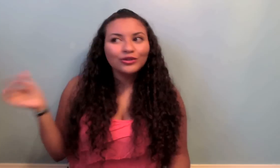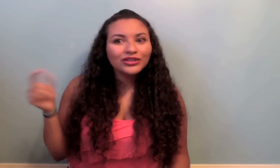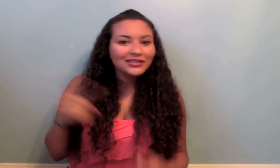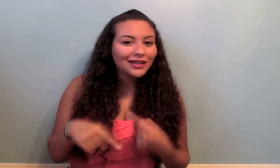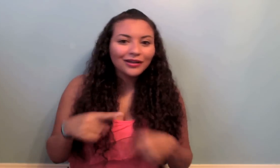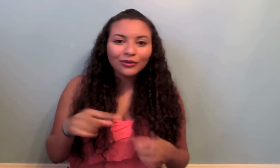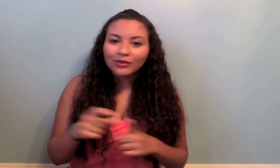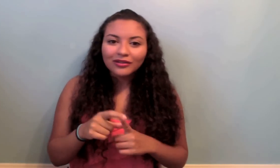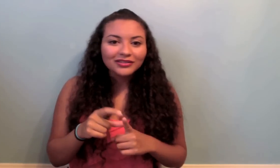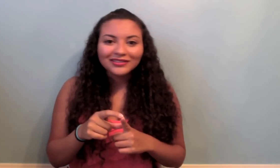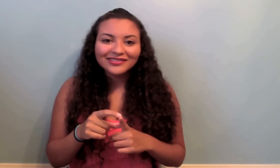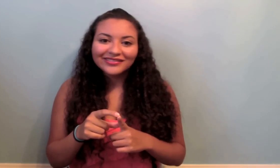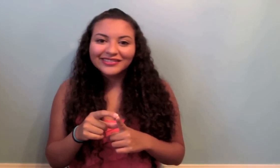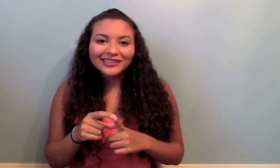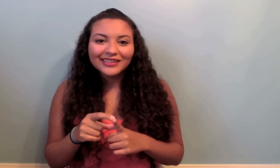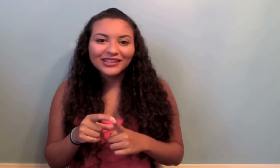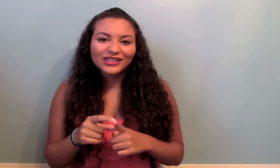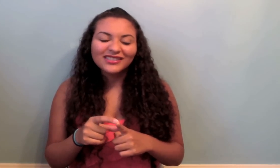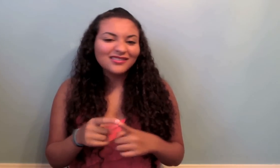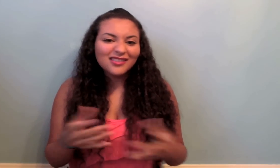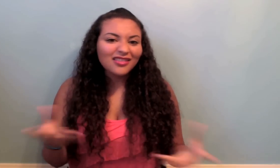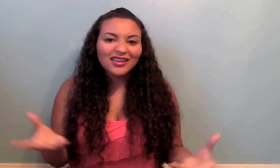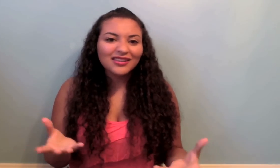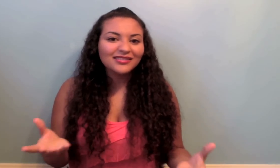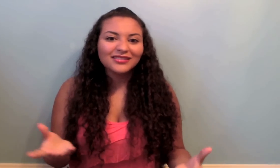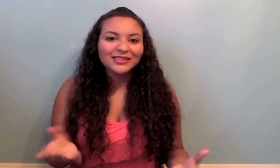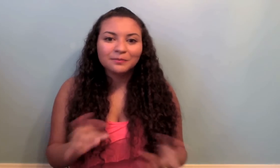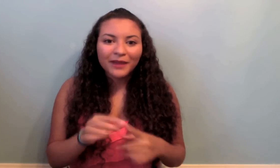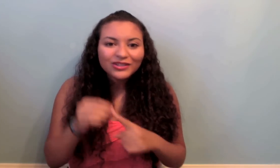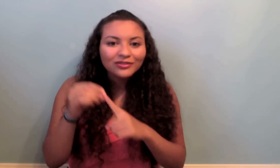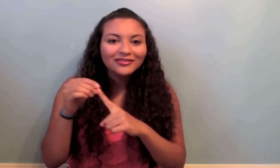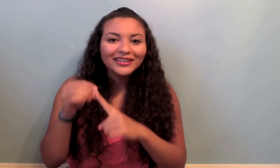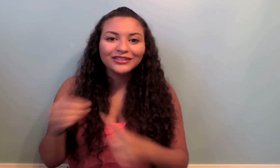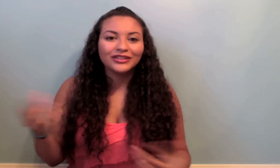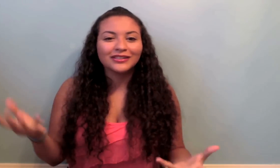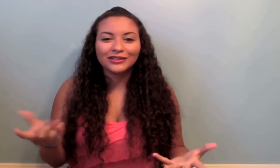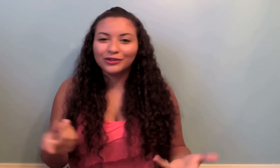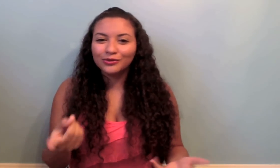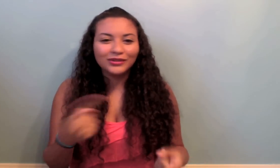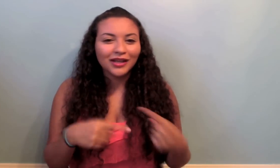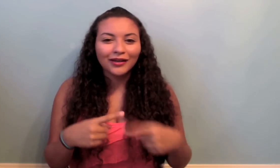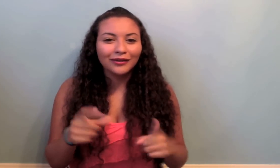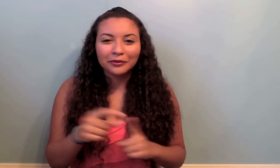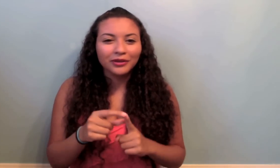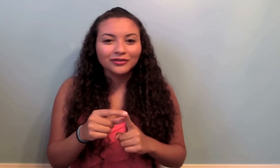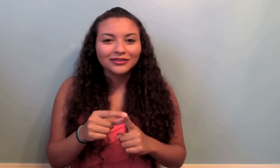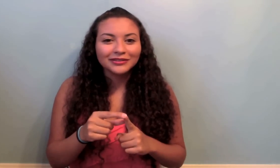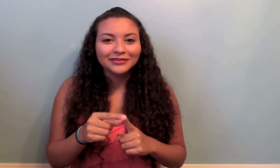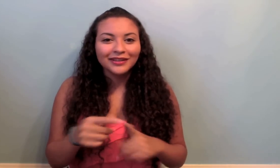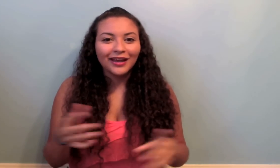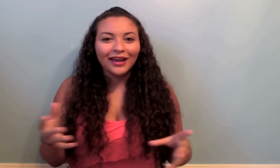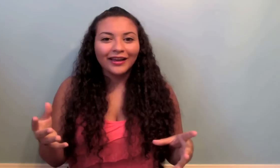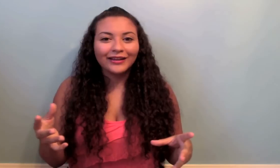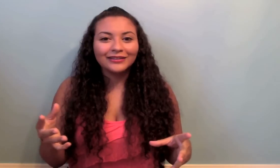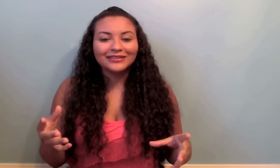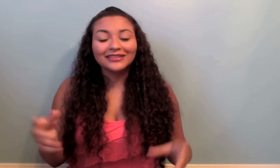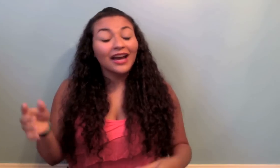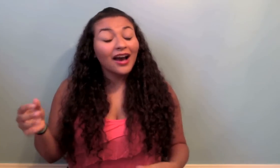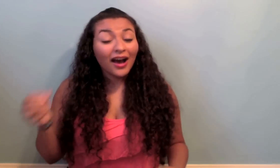You're just signing the words. There's nothing special. Its just you signing the words and I